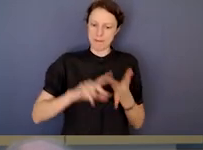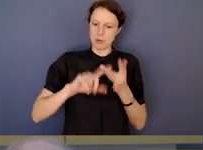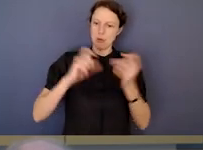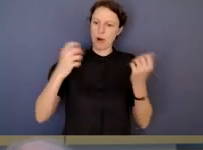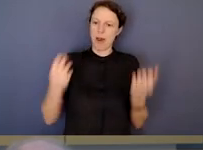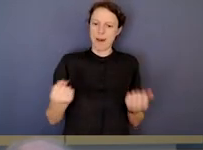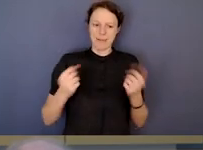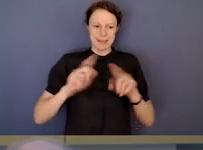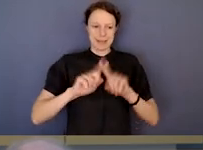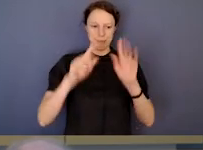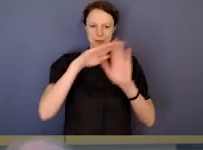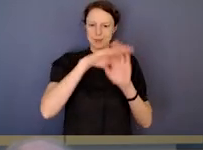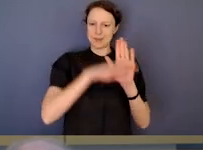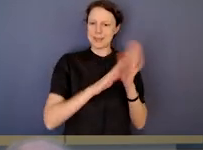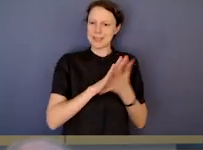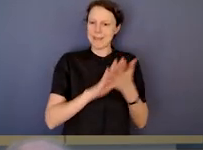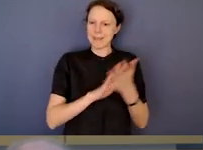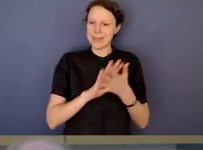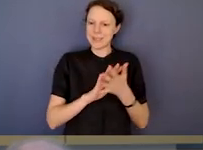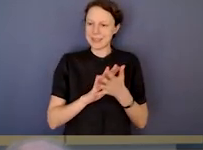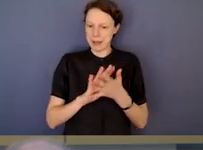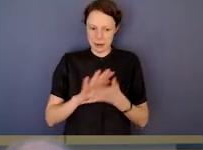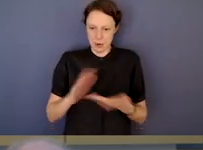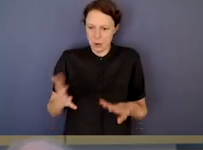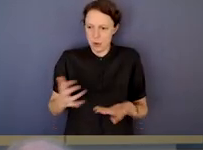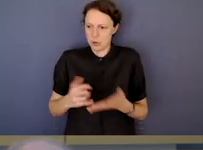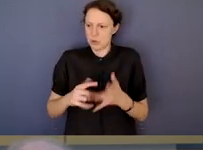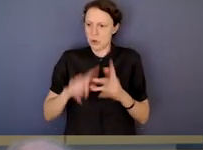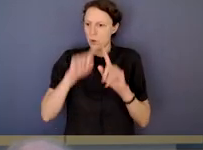I'm sure when the National Anti-Corruption Commission ultimately reports